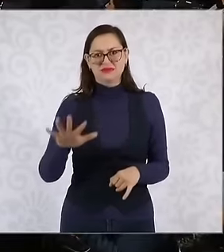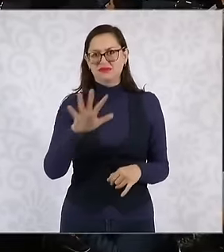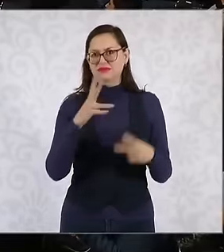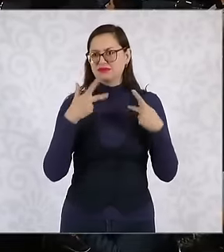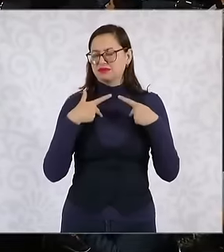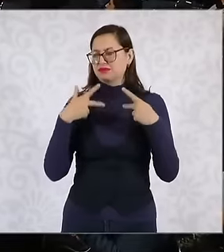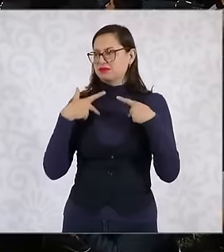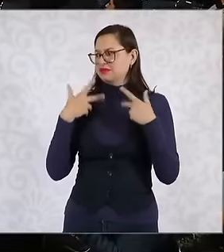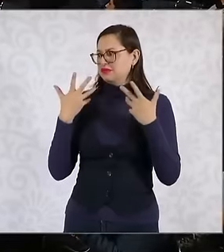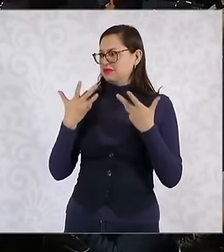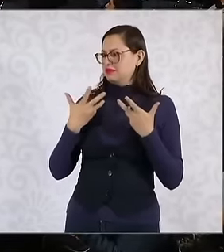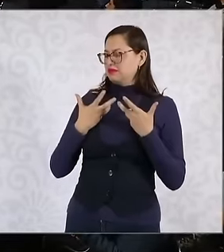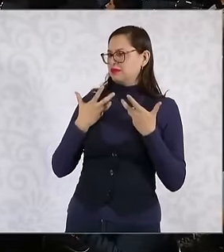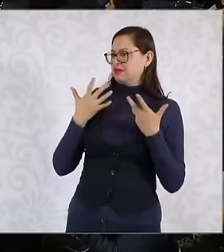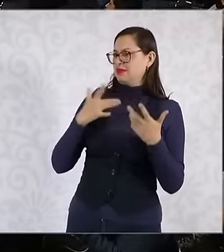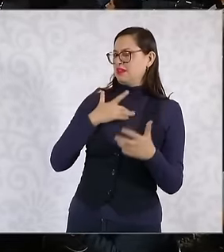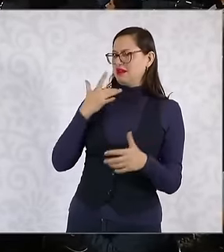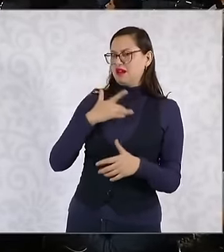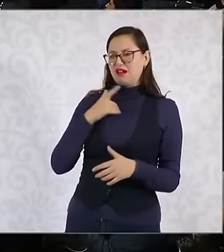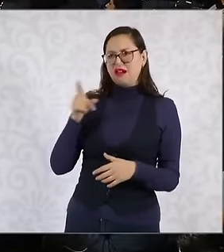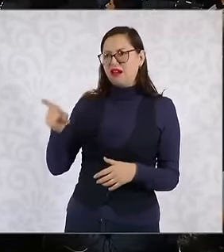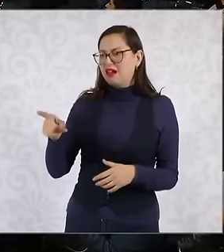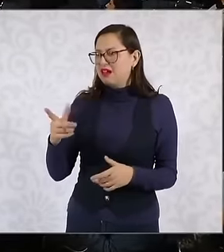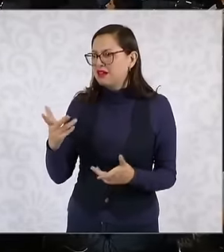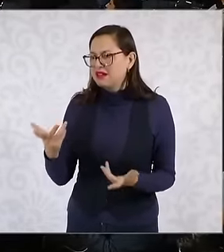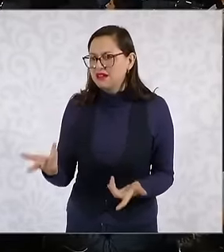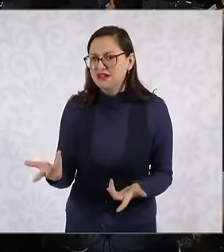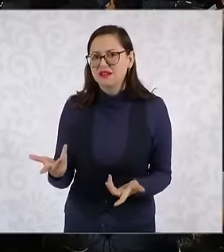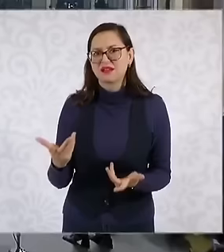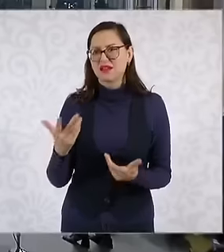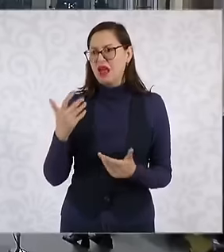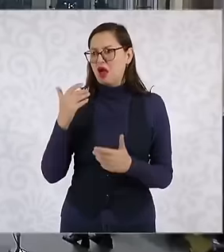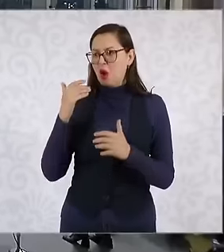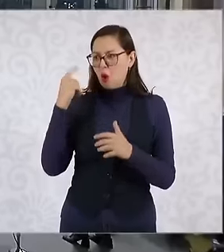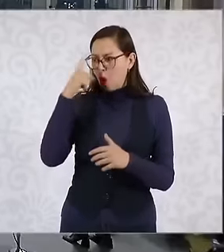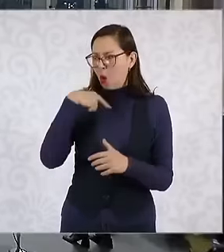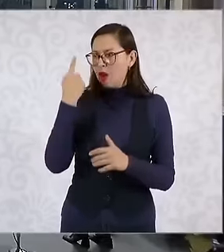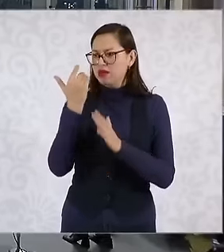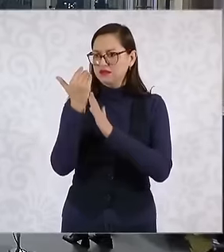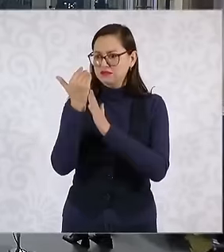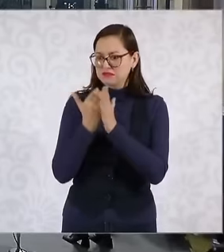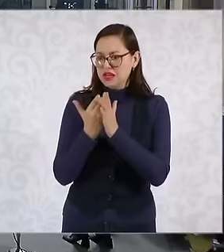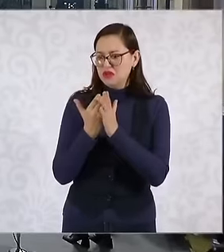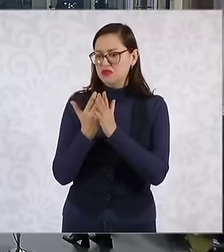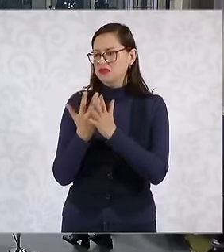a kind of excuse argument around the issue of what was said in past governments with the